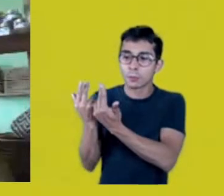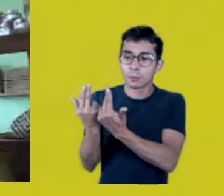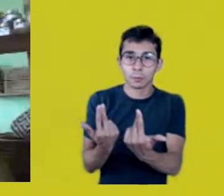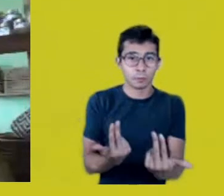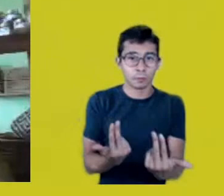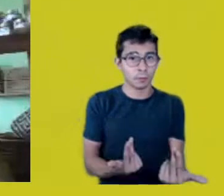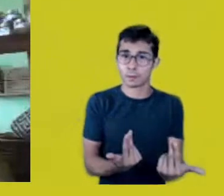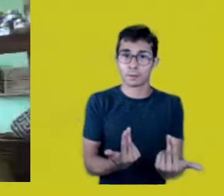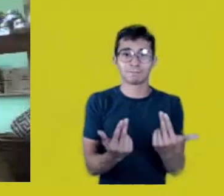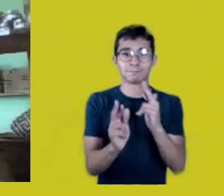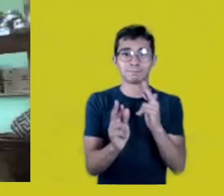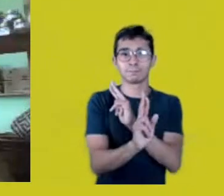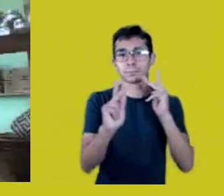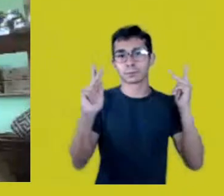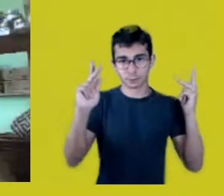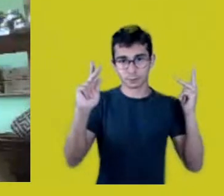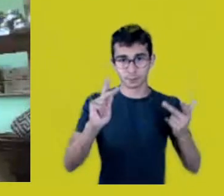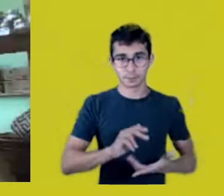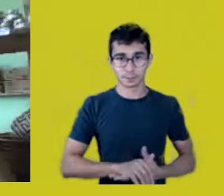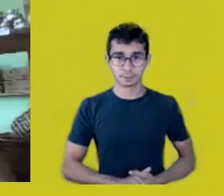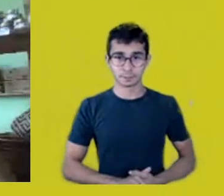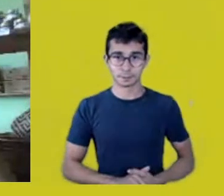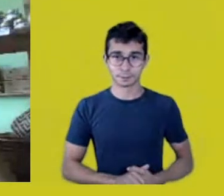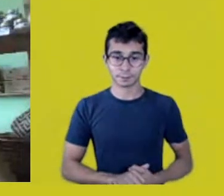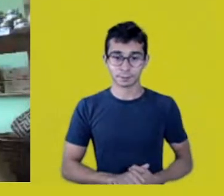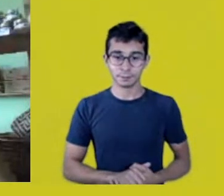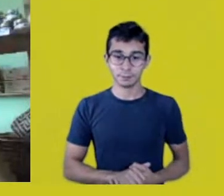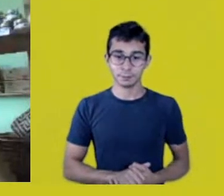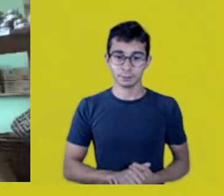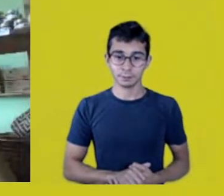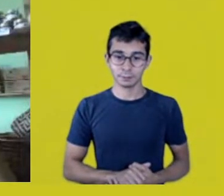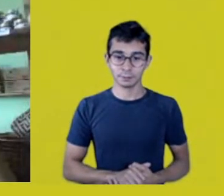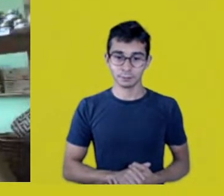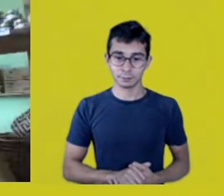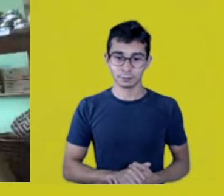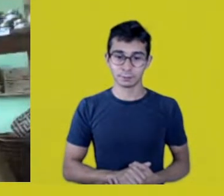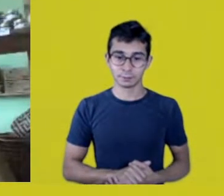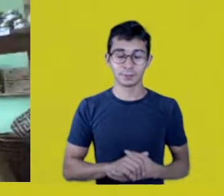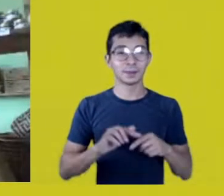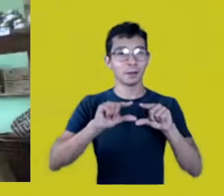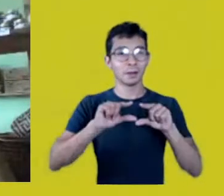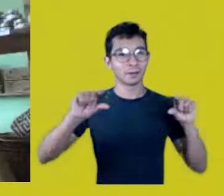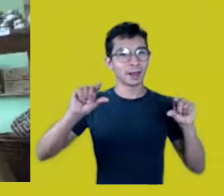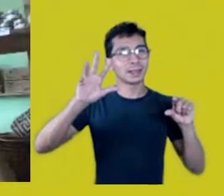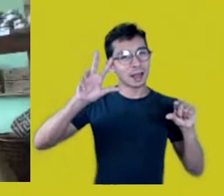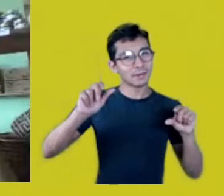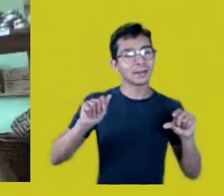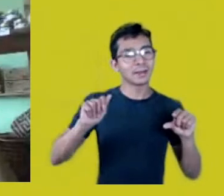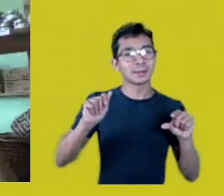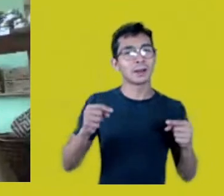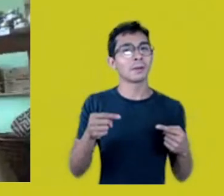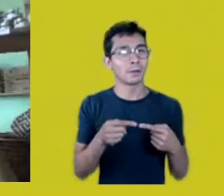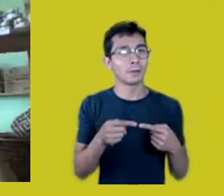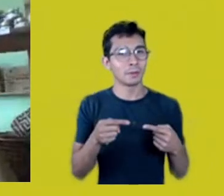So, this proverb seems fitting to open today’s panel: